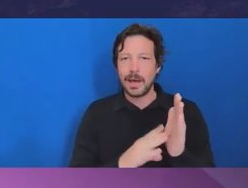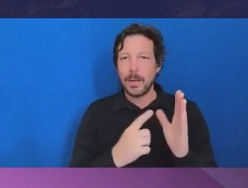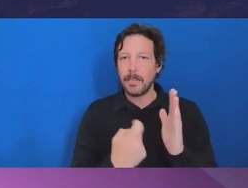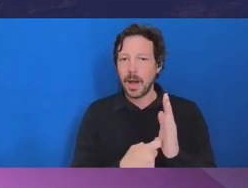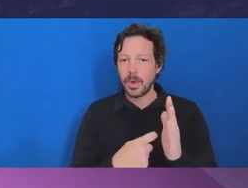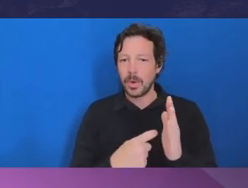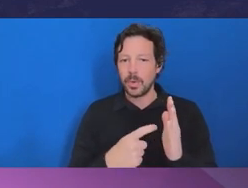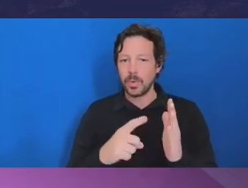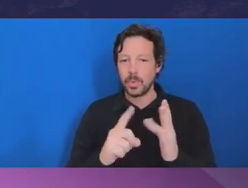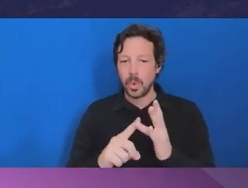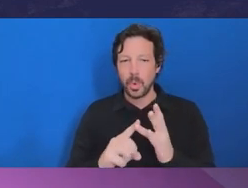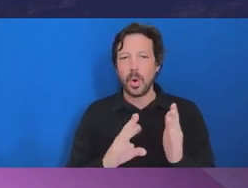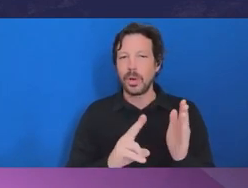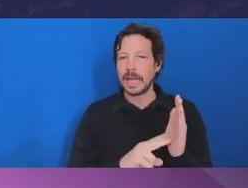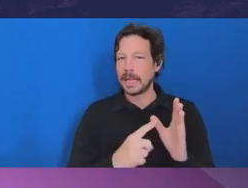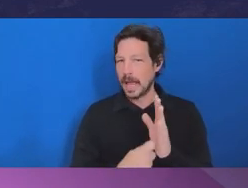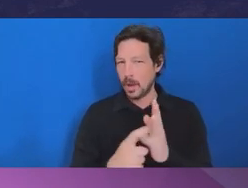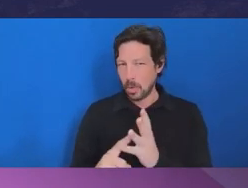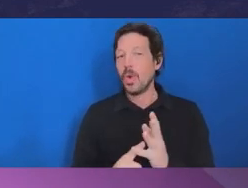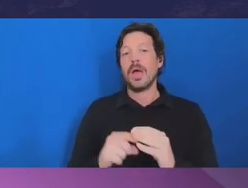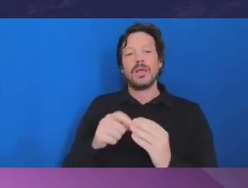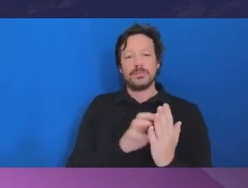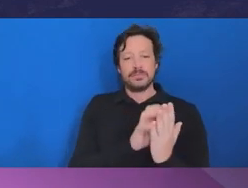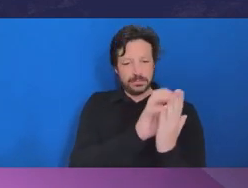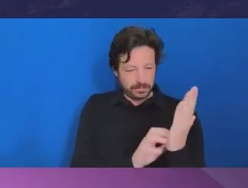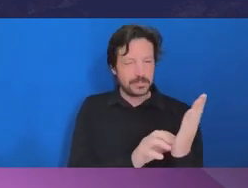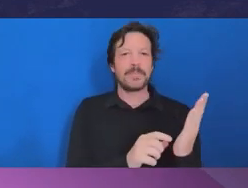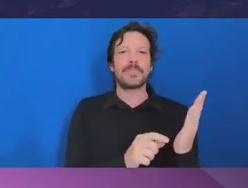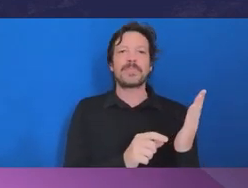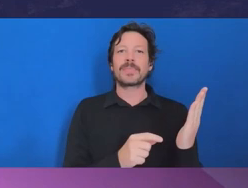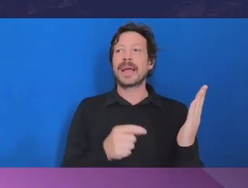for many years had not being discharging his obligations in accordance